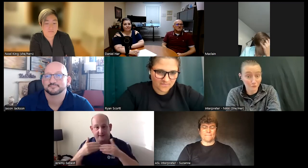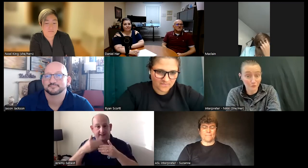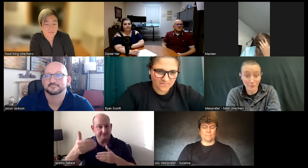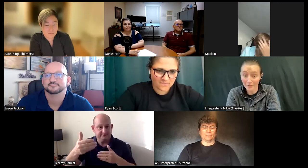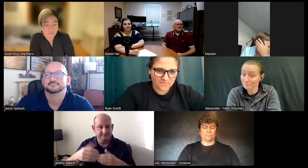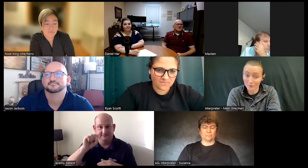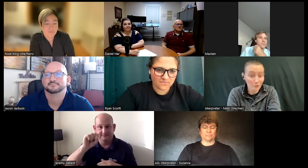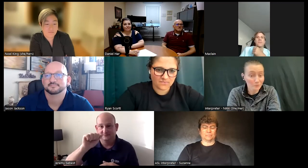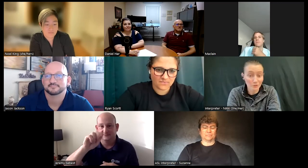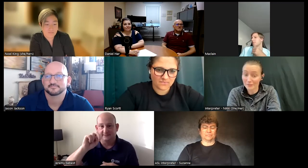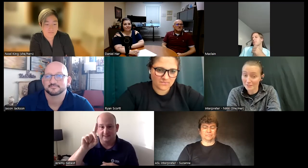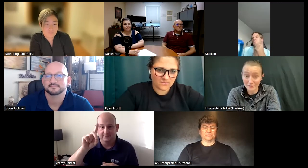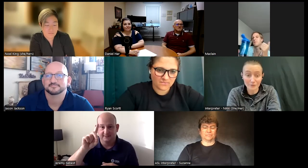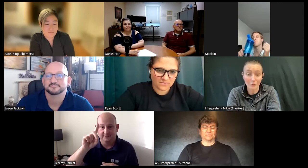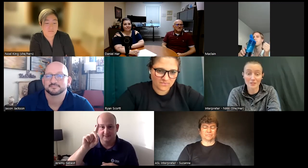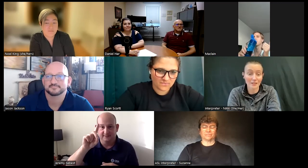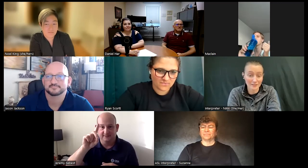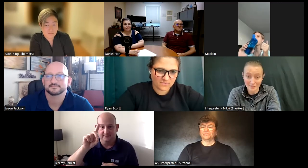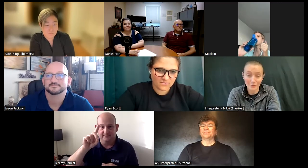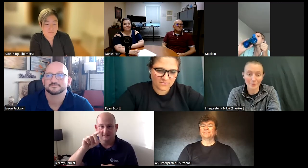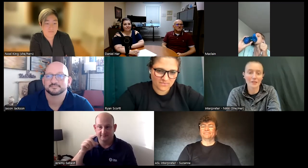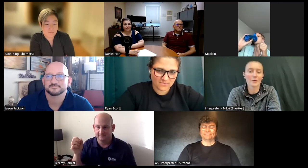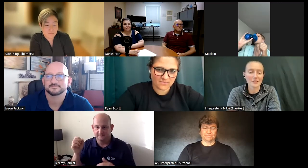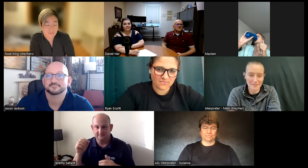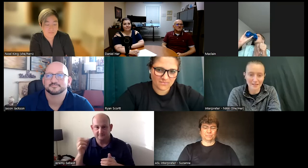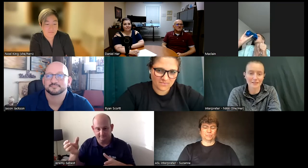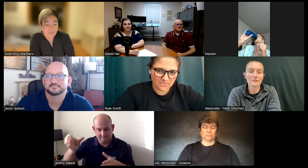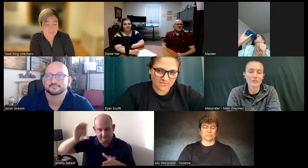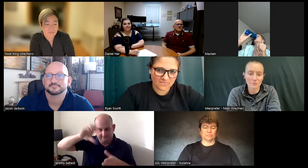it full from there no you can still go to the next thing we can go to sand even